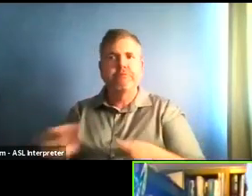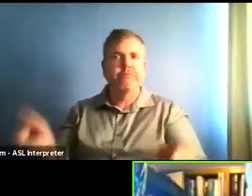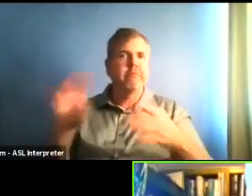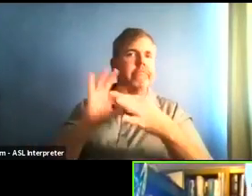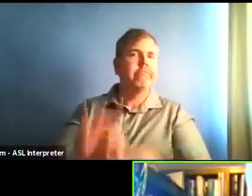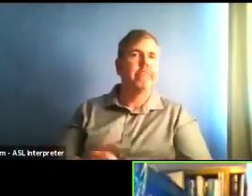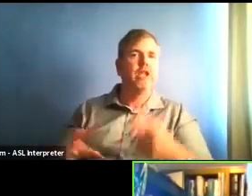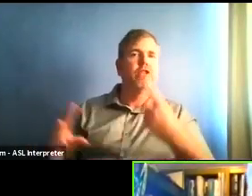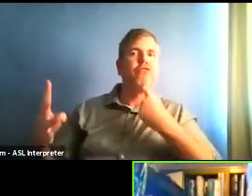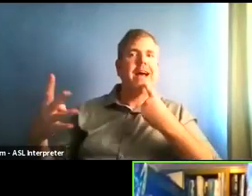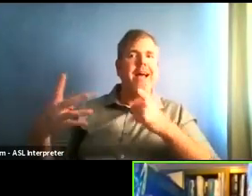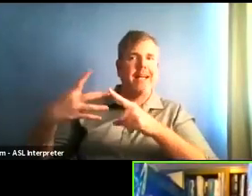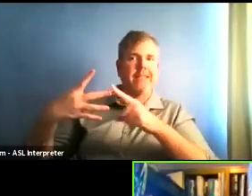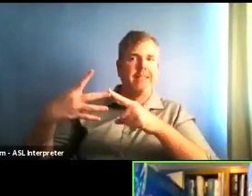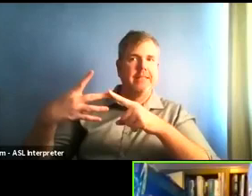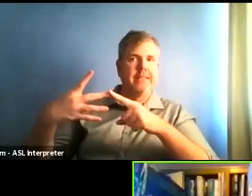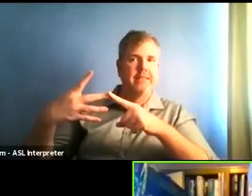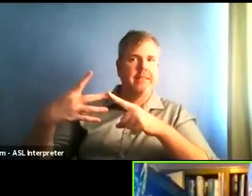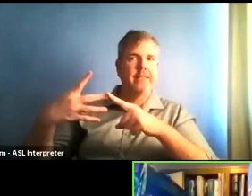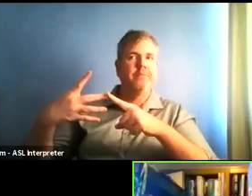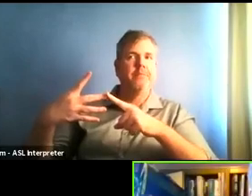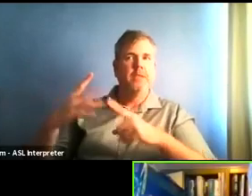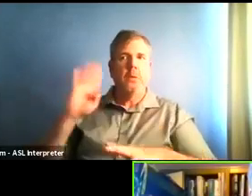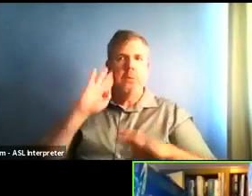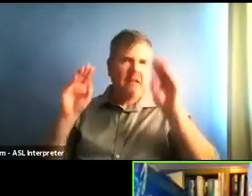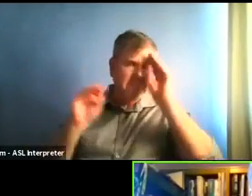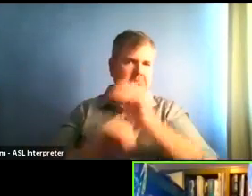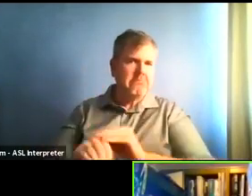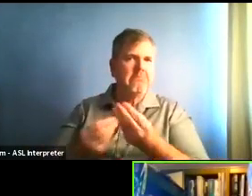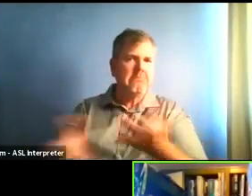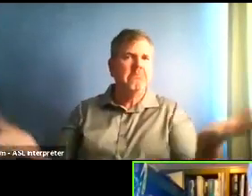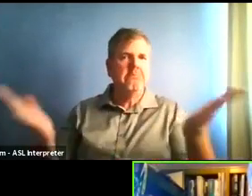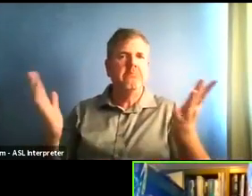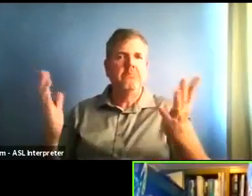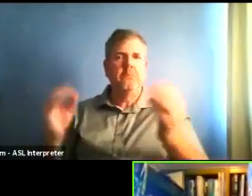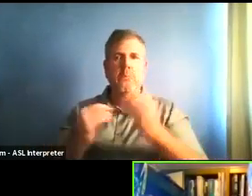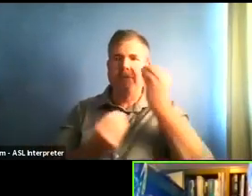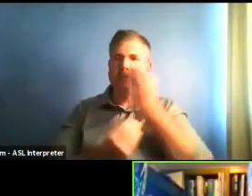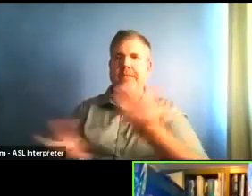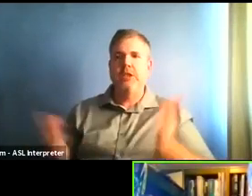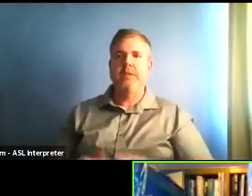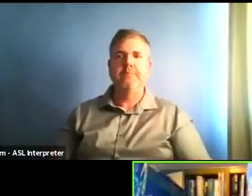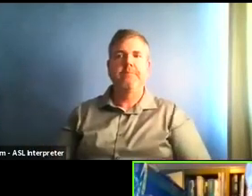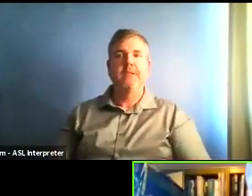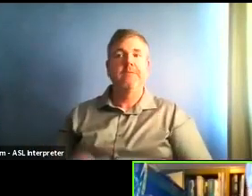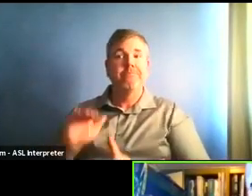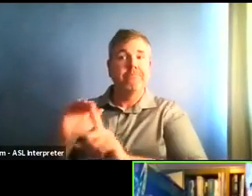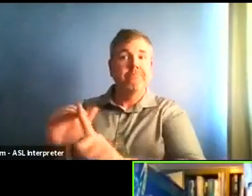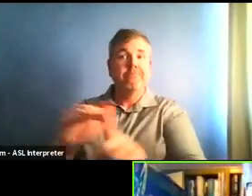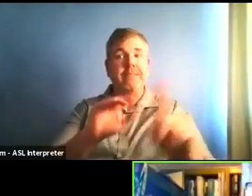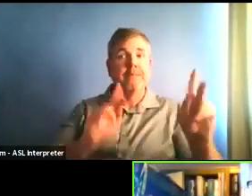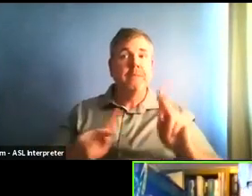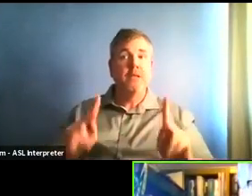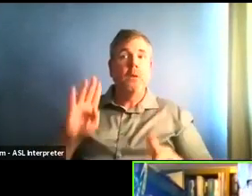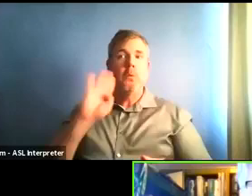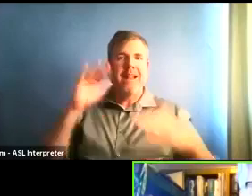And just want to remind everybody to we will be doing these presentation day presentations each Wednesday.